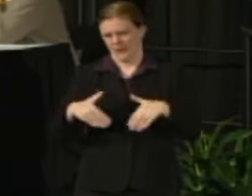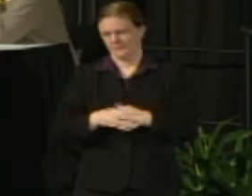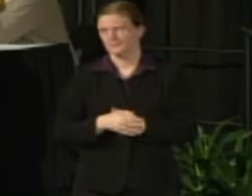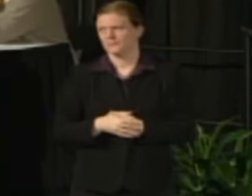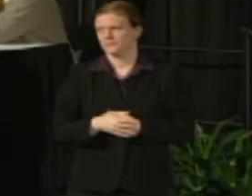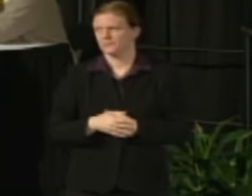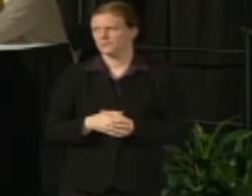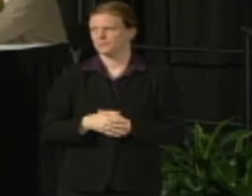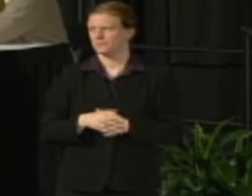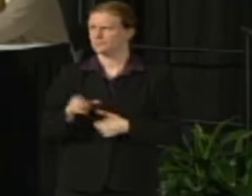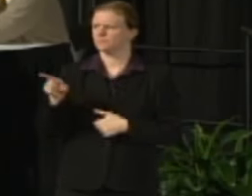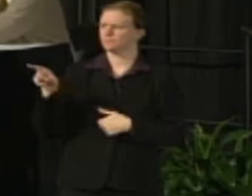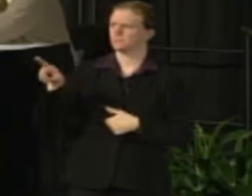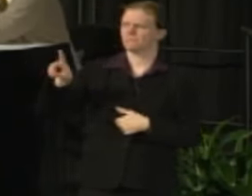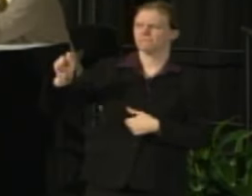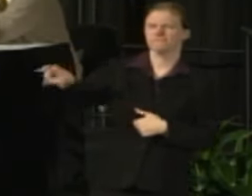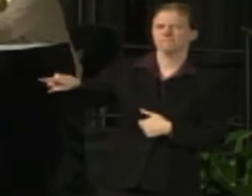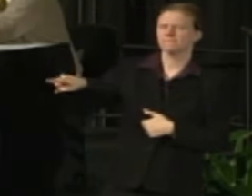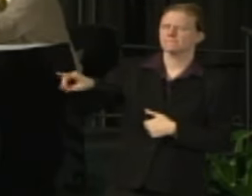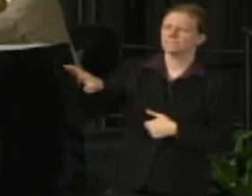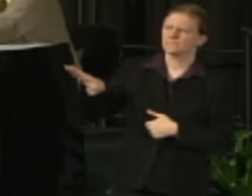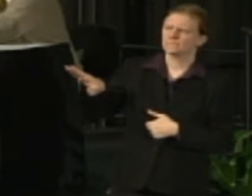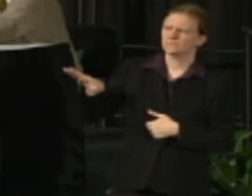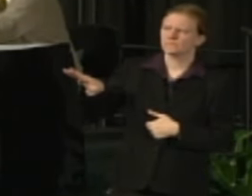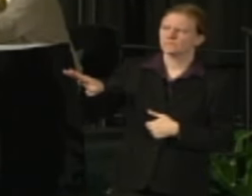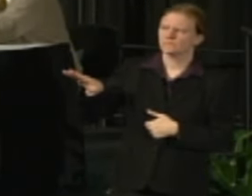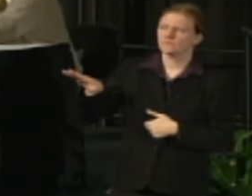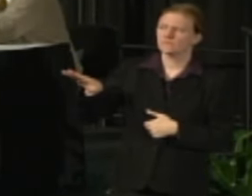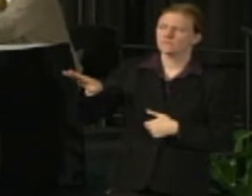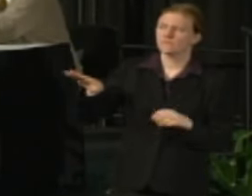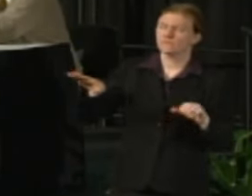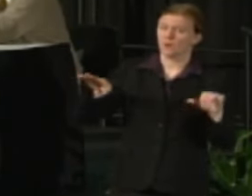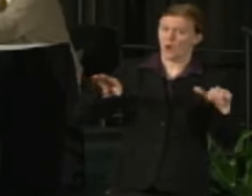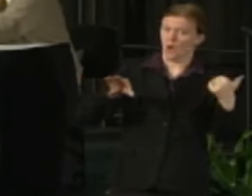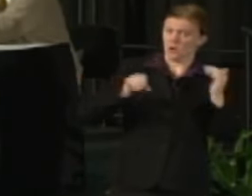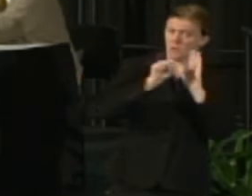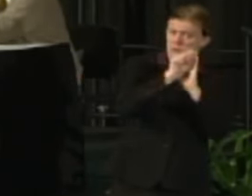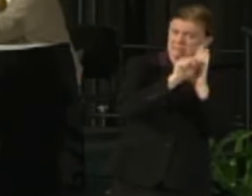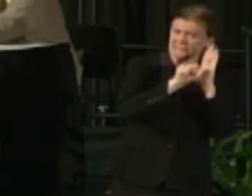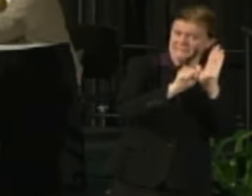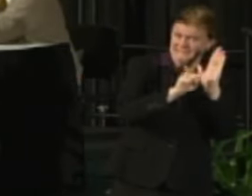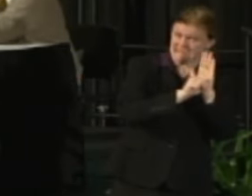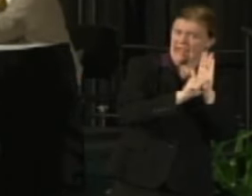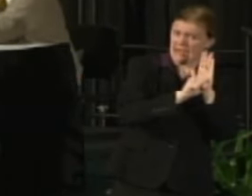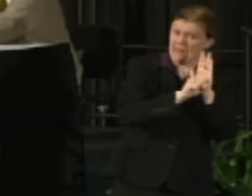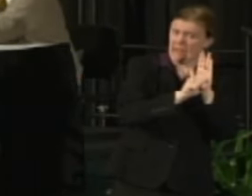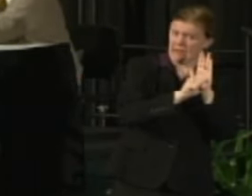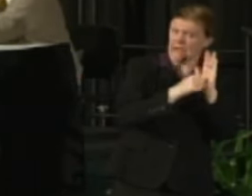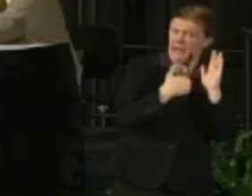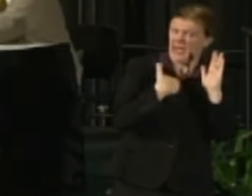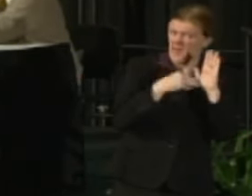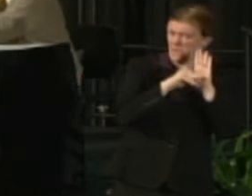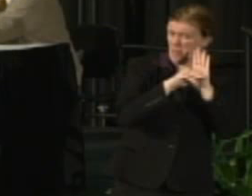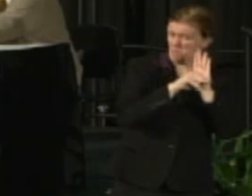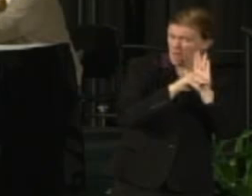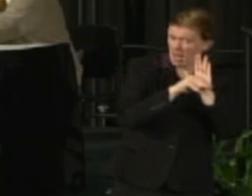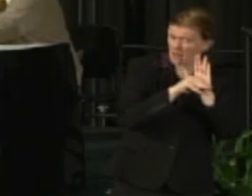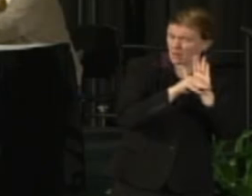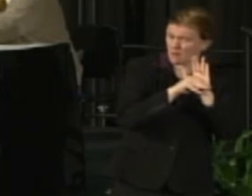Jasmine Alinder: Just is a quick follow-up. Is there another state whose entire system has gone to a Public Authority? So what's the model that we're looking at?